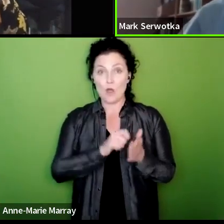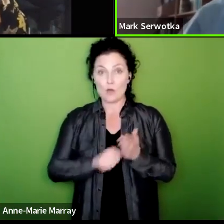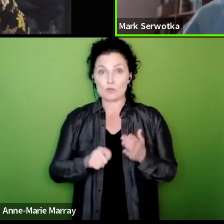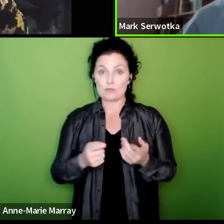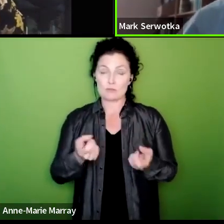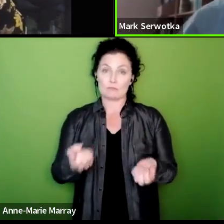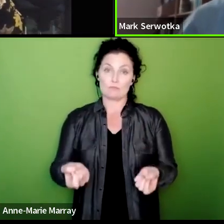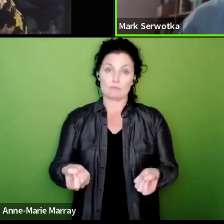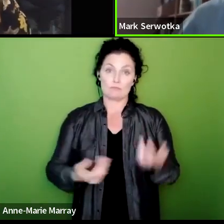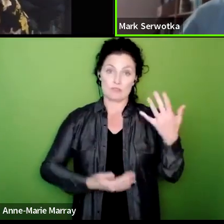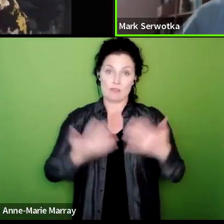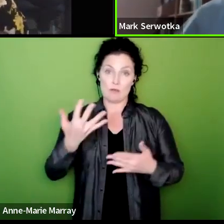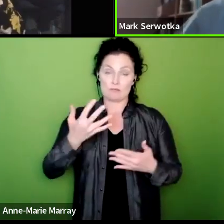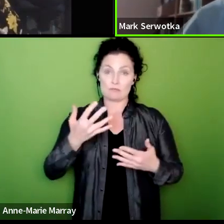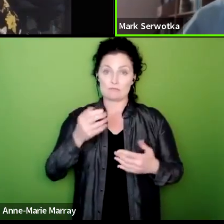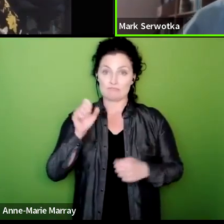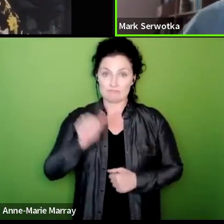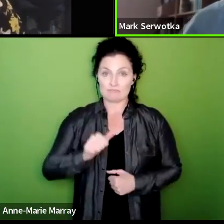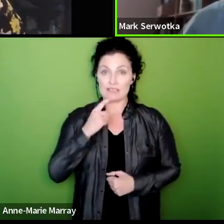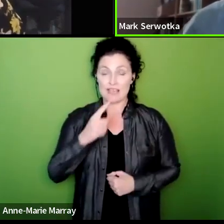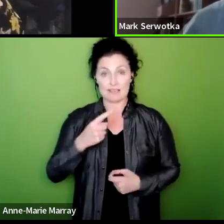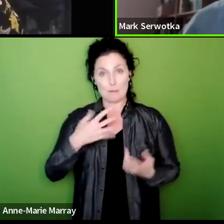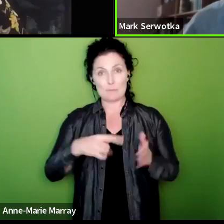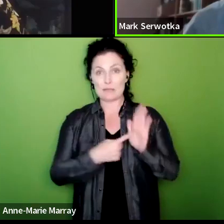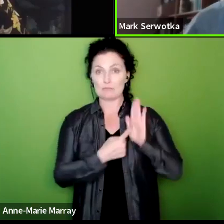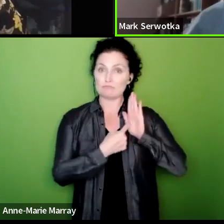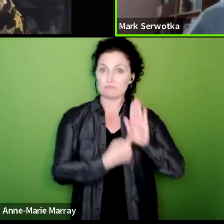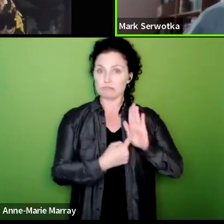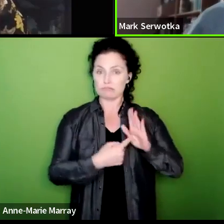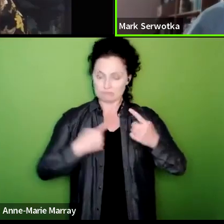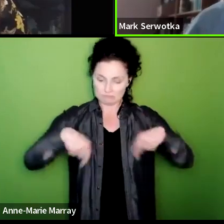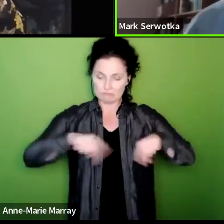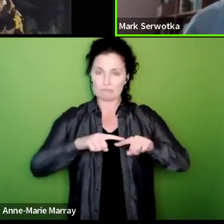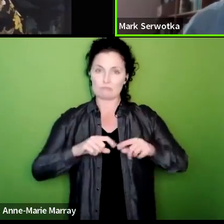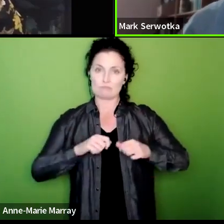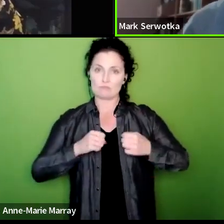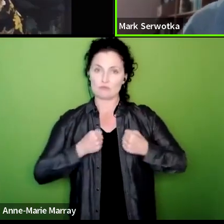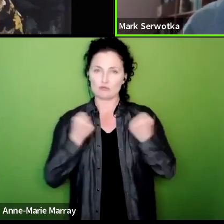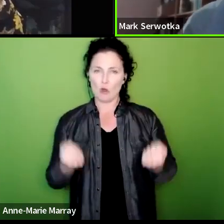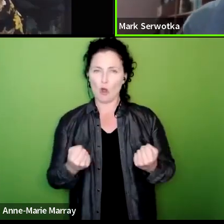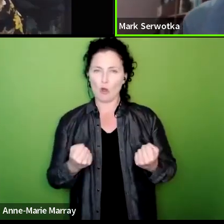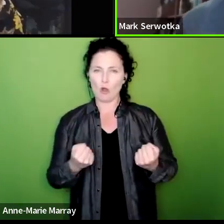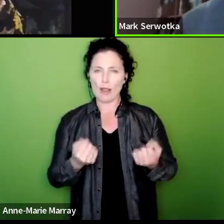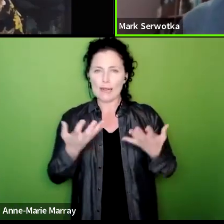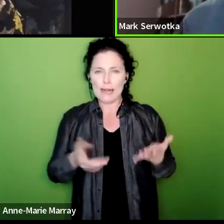we are strong what we've now got to show is we can turn the ballot into winning and that's why